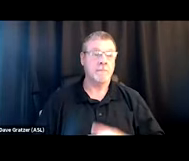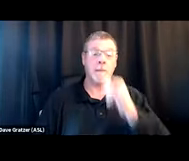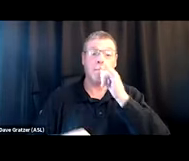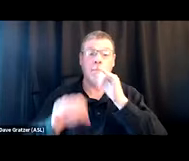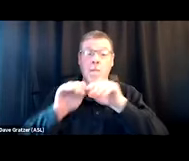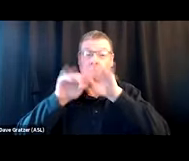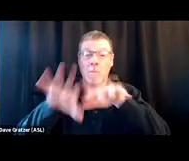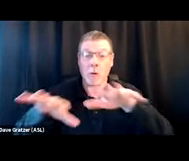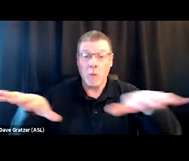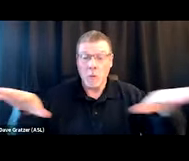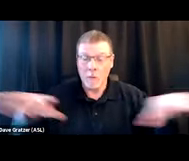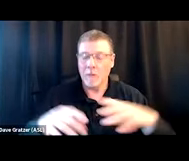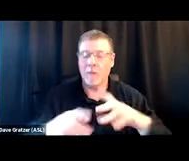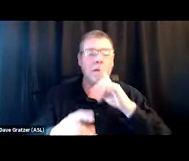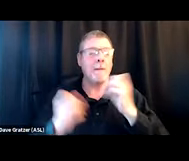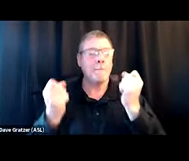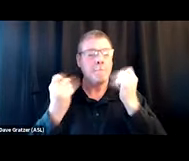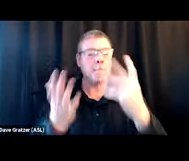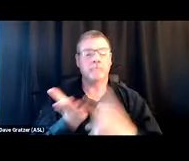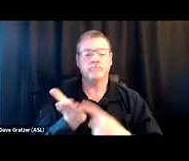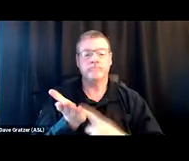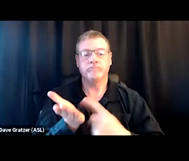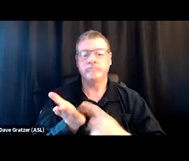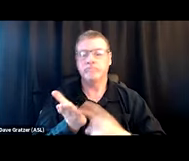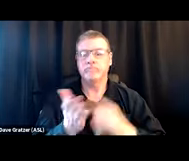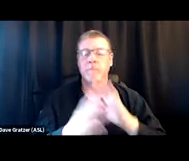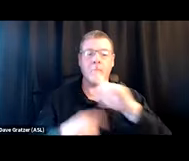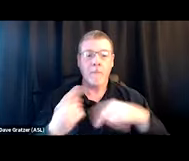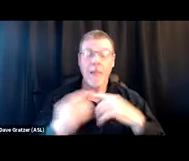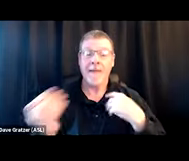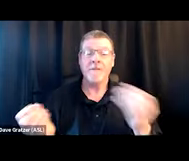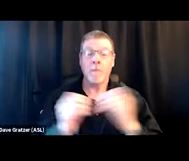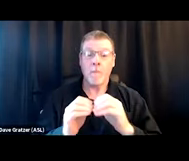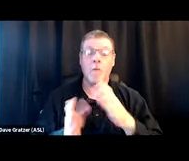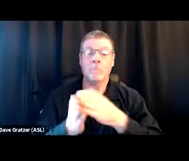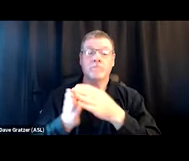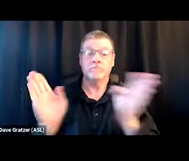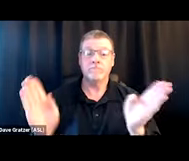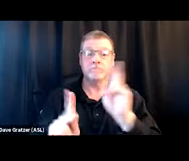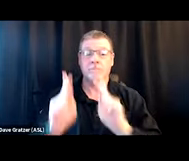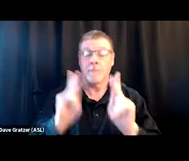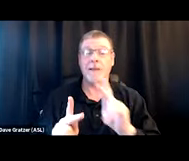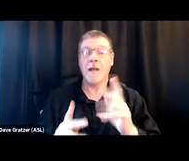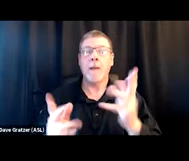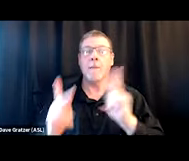so many conversations we didn't know about before. We now serve a wider range of people." There are folks out there dying to know what we have to offer,